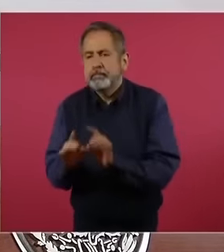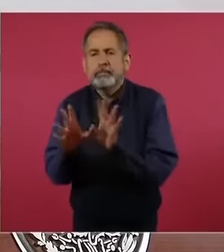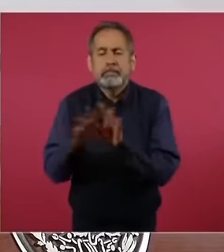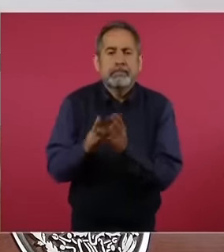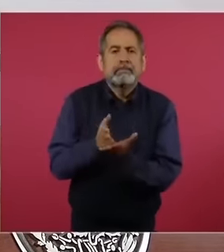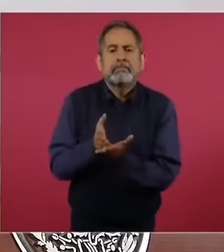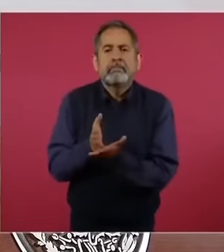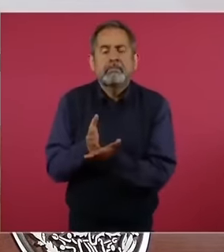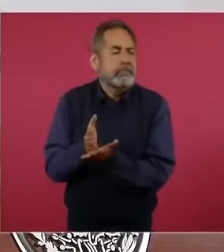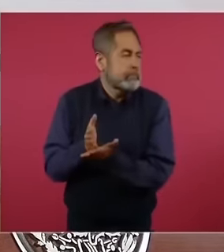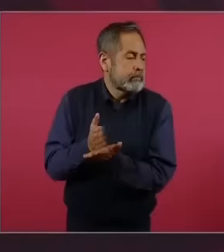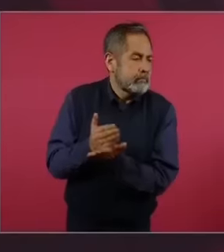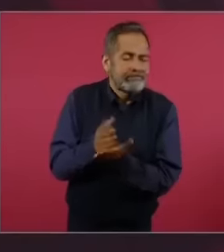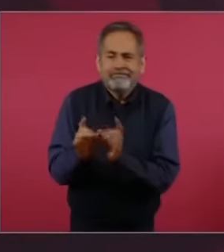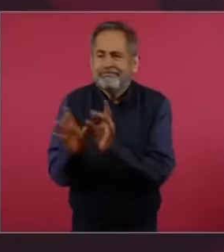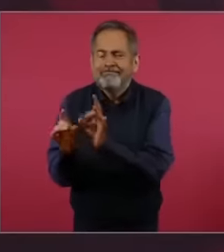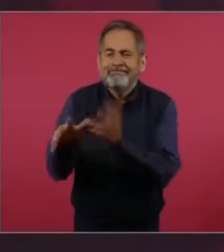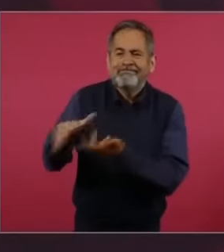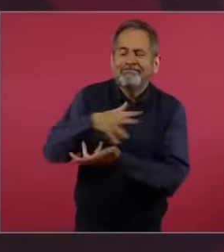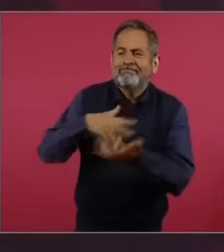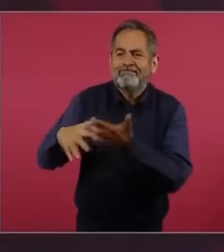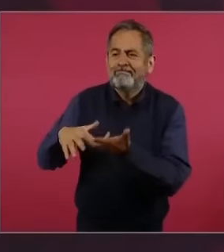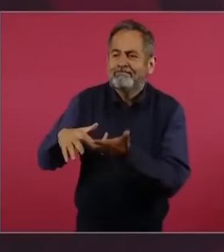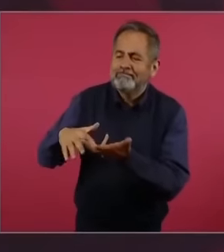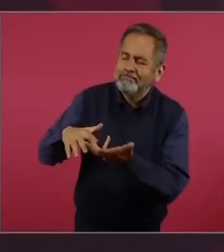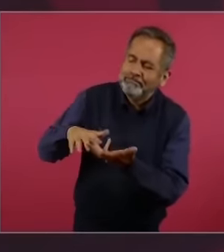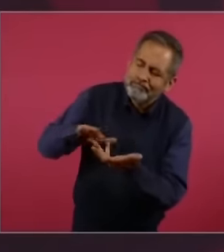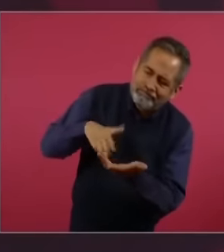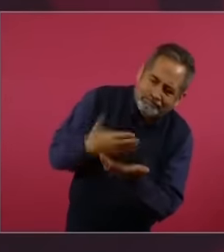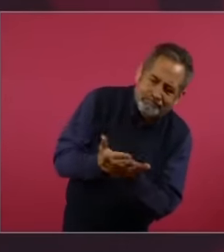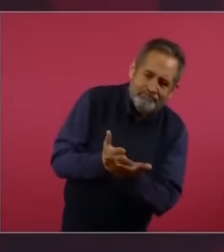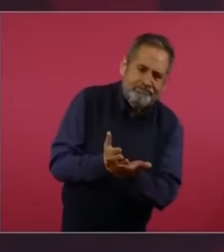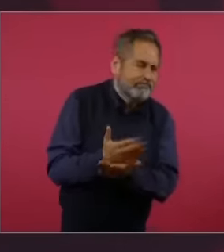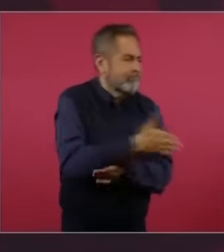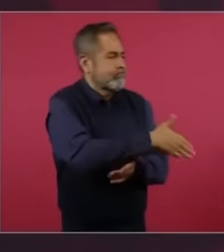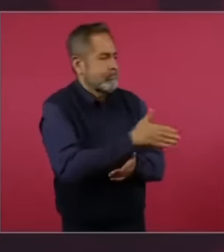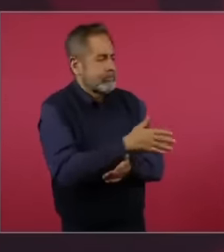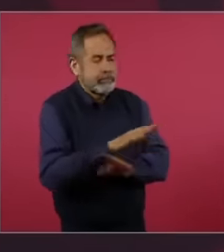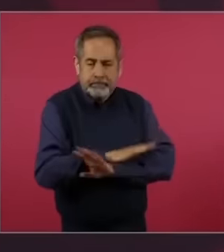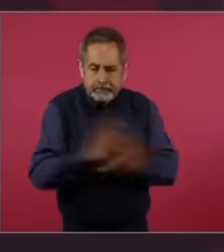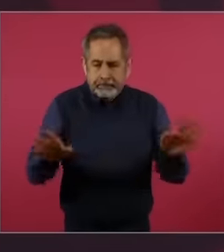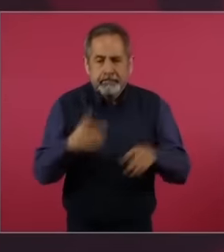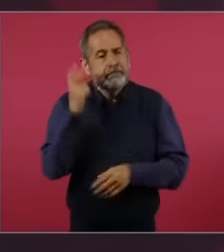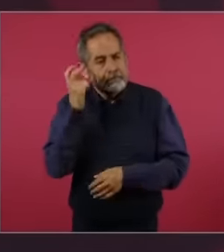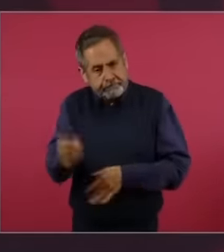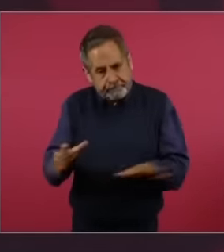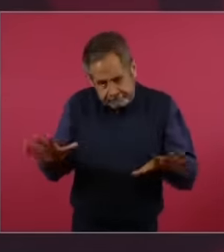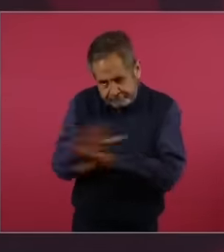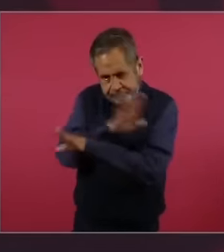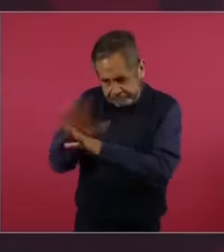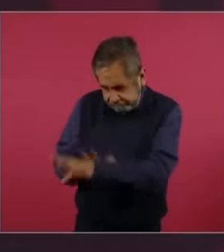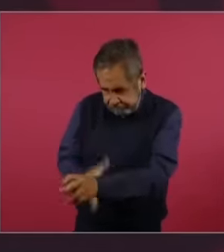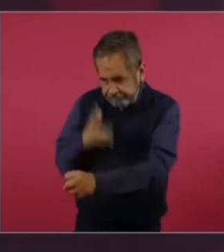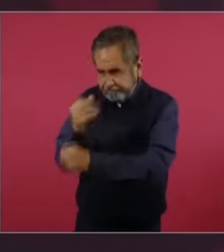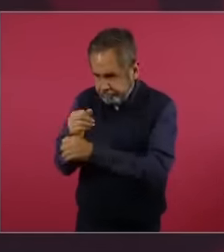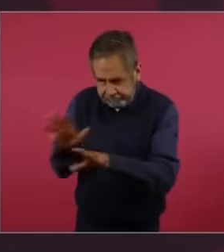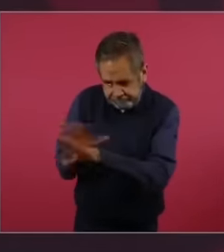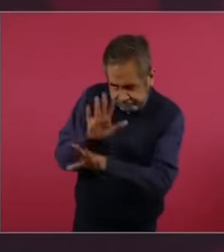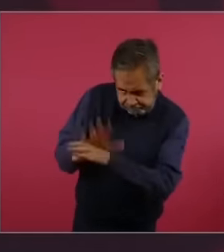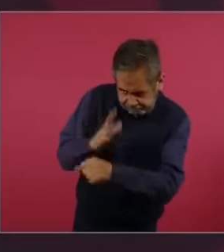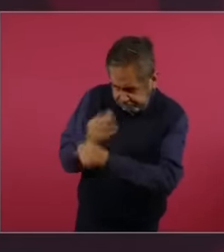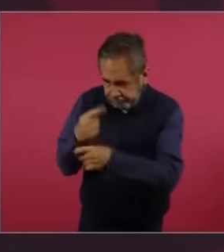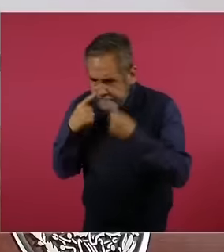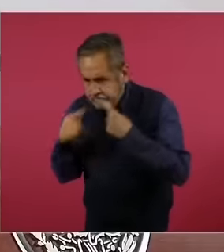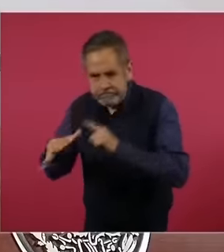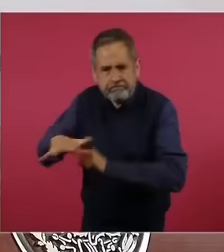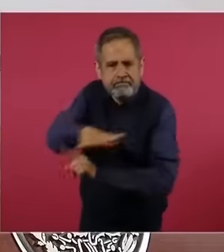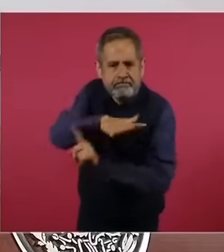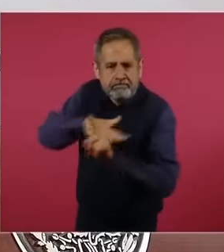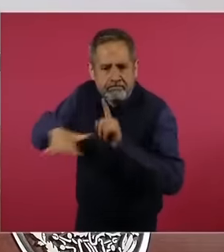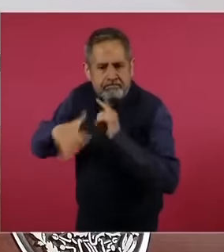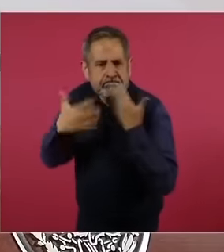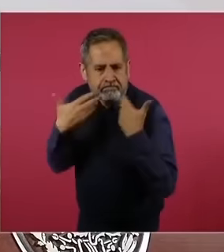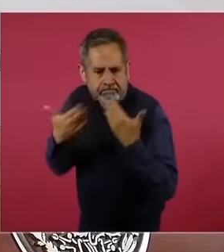antisocial behavior. We are going to change those circumstances. We are going to have more